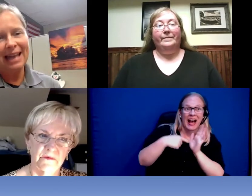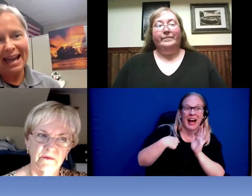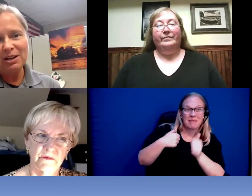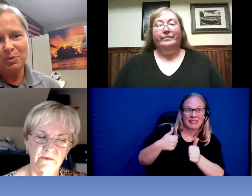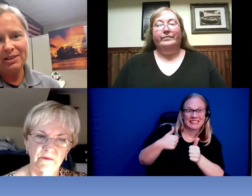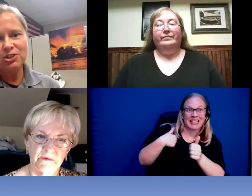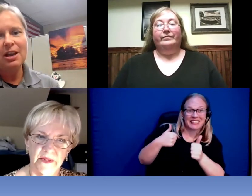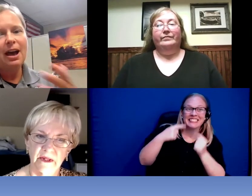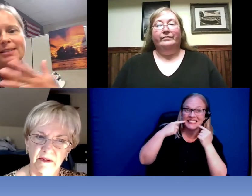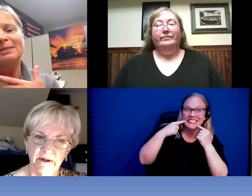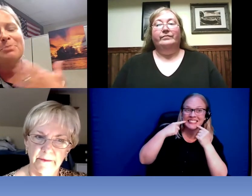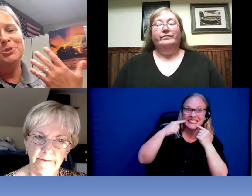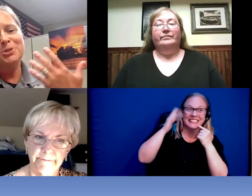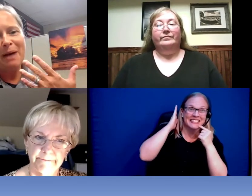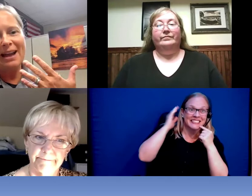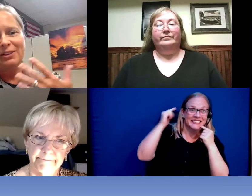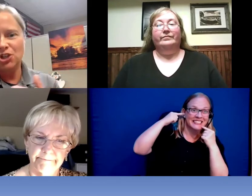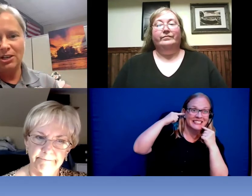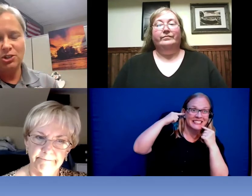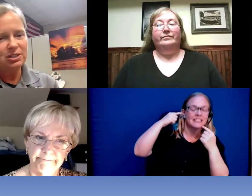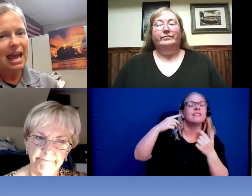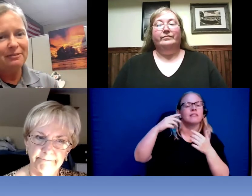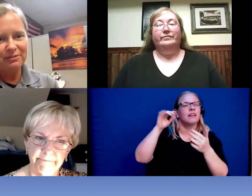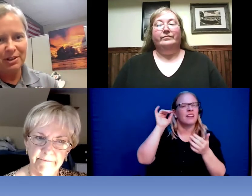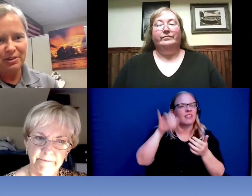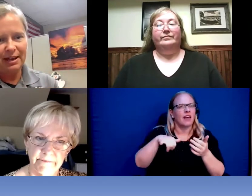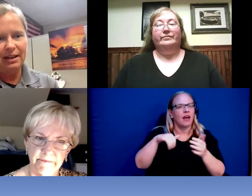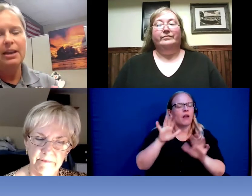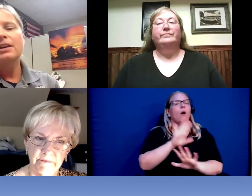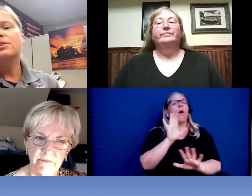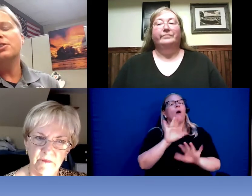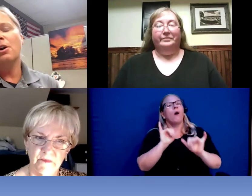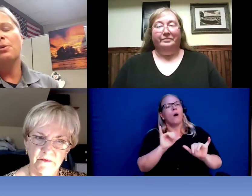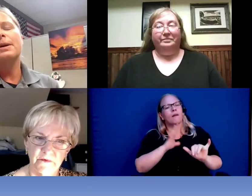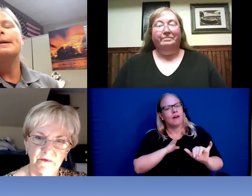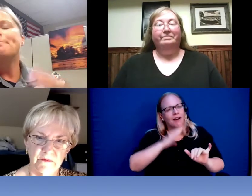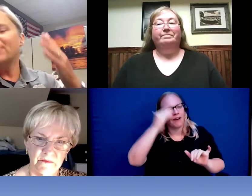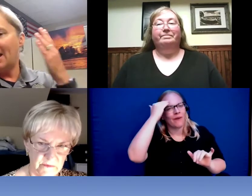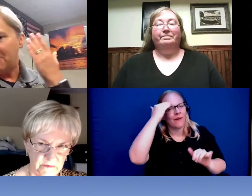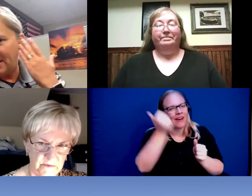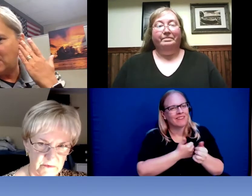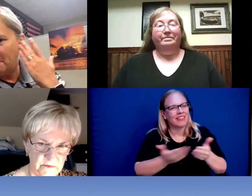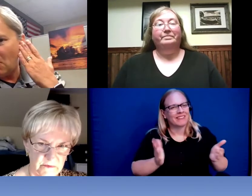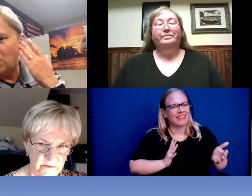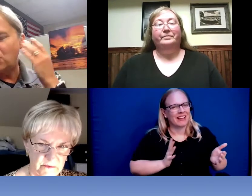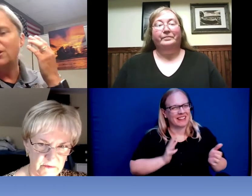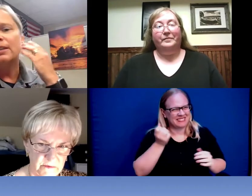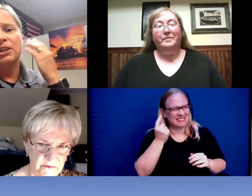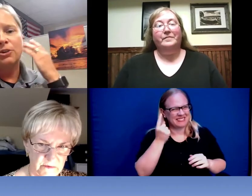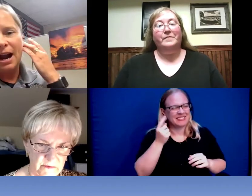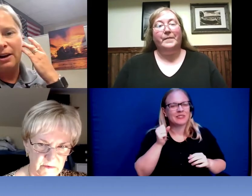language a simple smile changes everything. So, I think to motion that you are